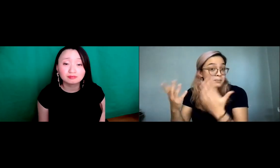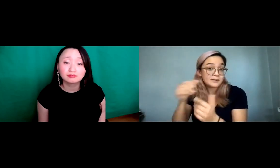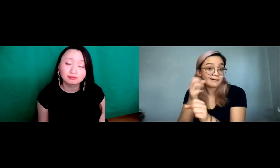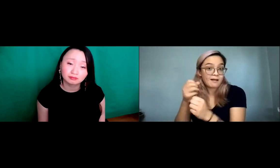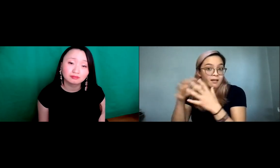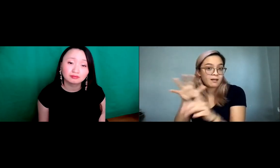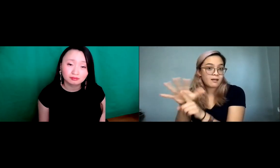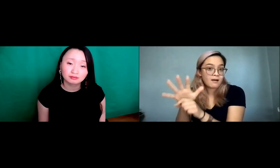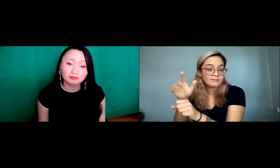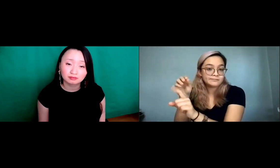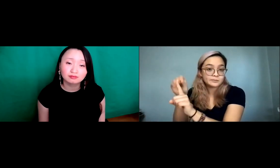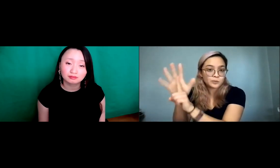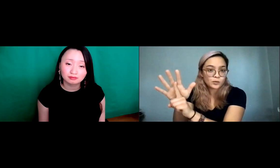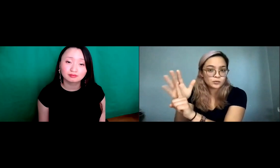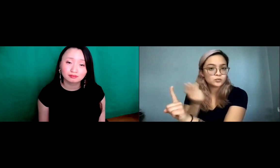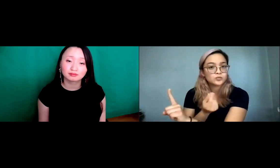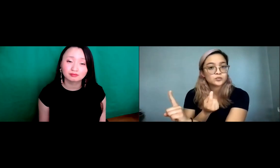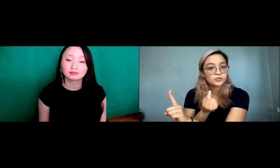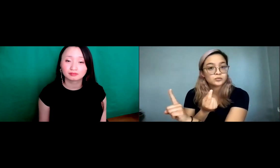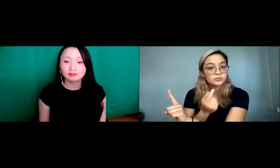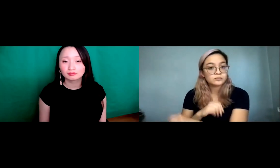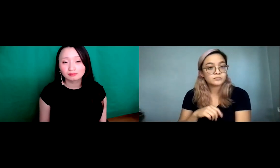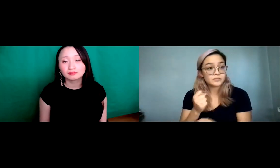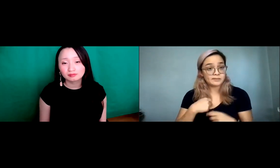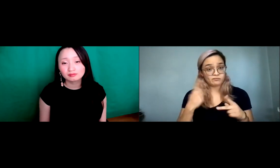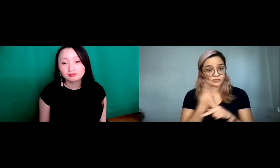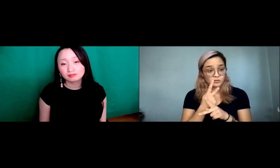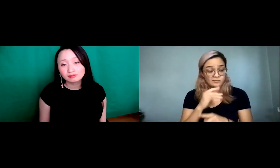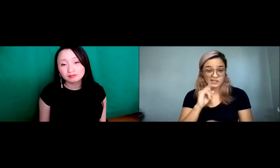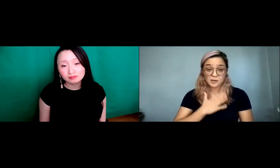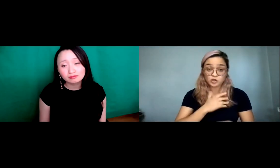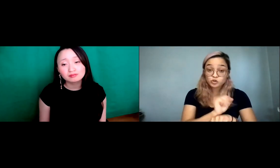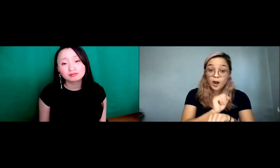So while a person may be exposed to one part of the Asian population have they been exposed